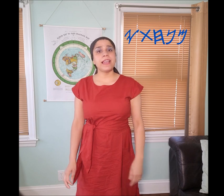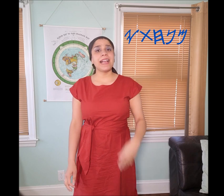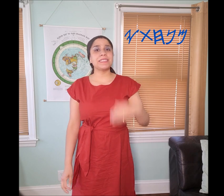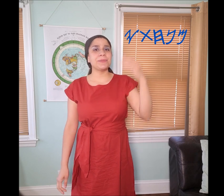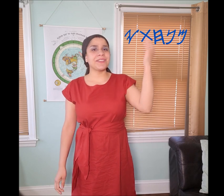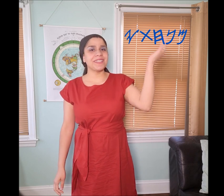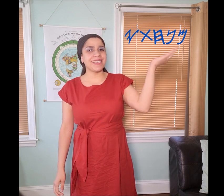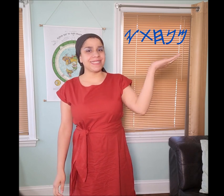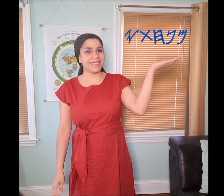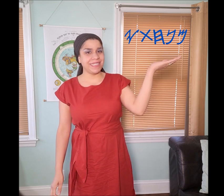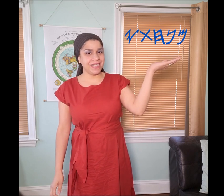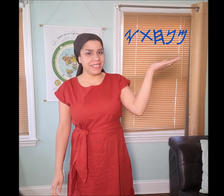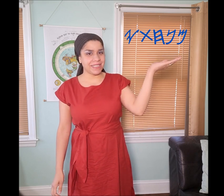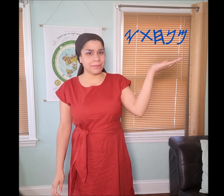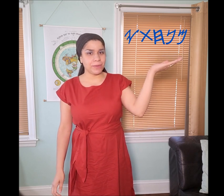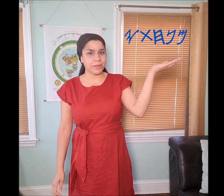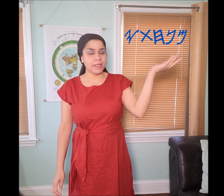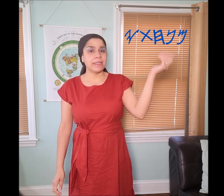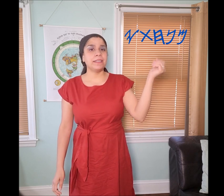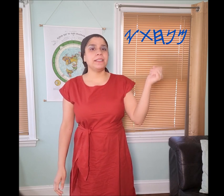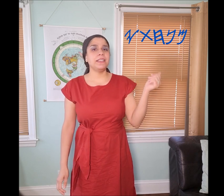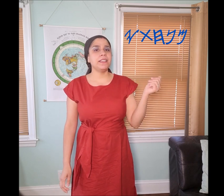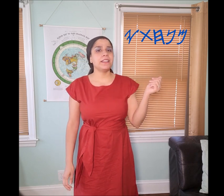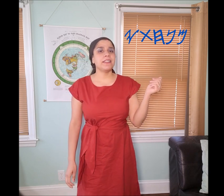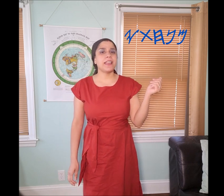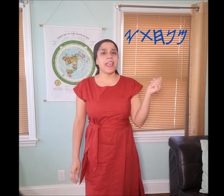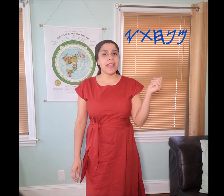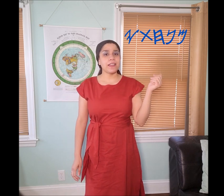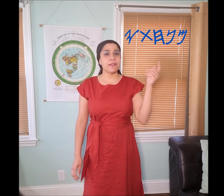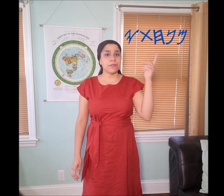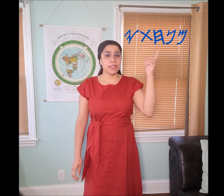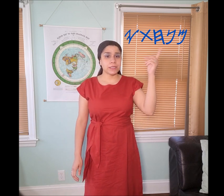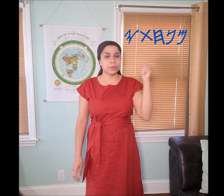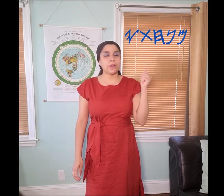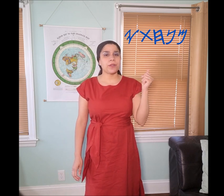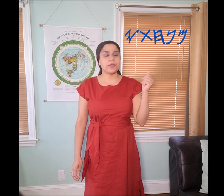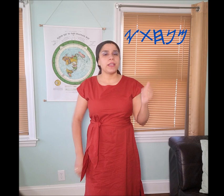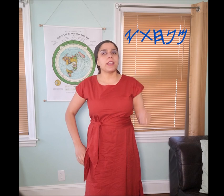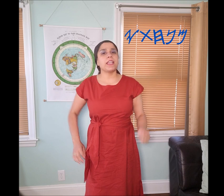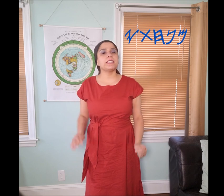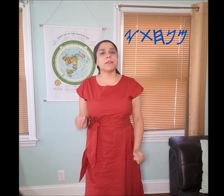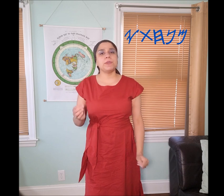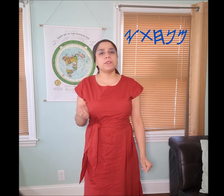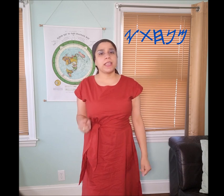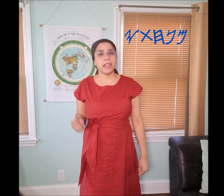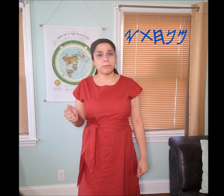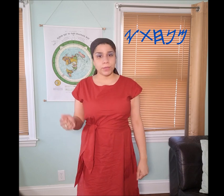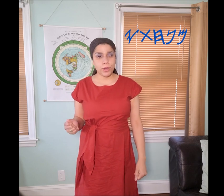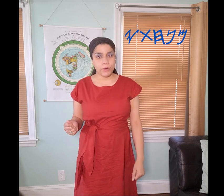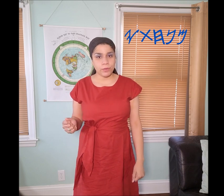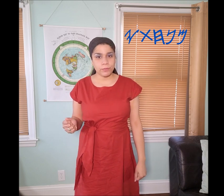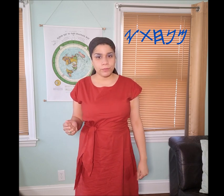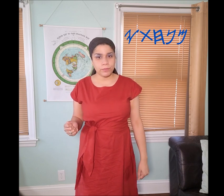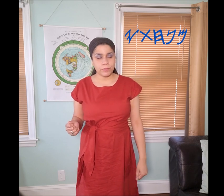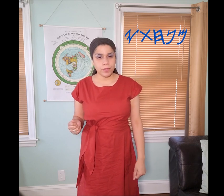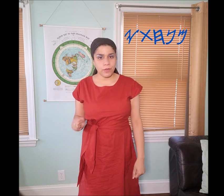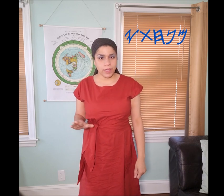The last letter is the "𐤉 yed" symbol. The "𐤉 yed" in the end of this word is communicating plural.